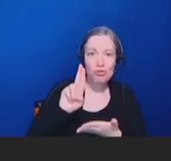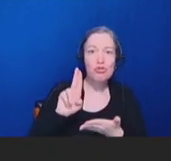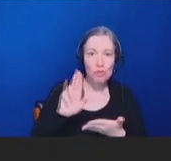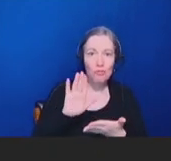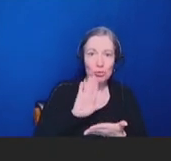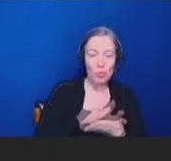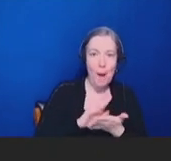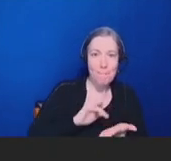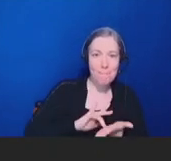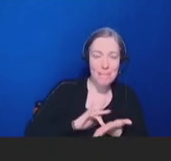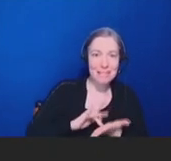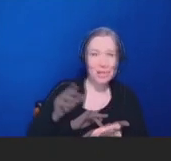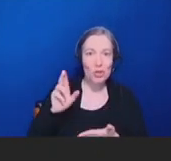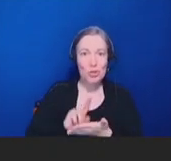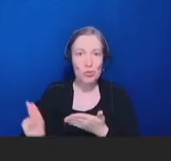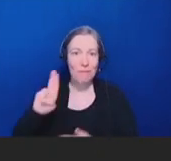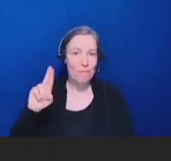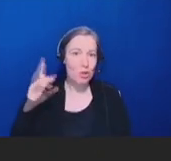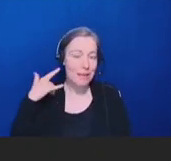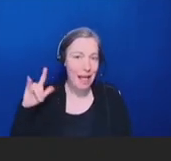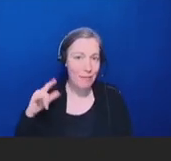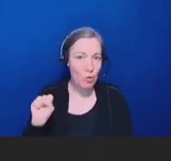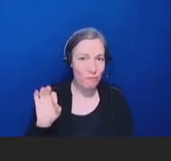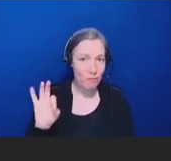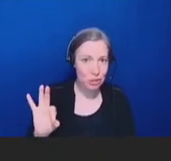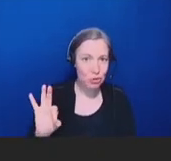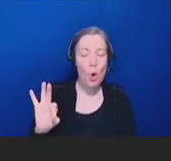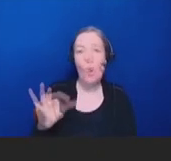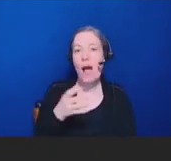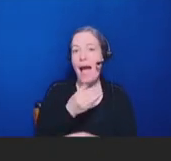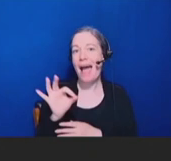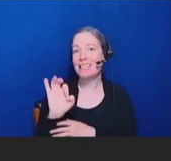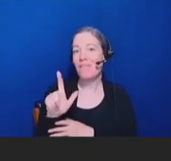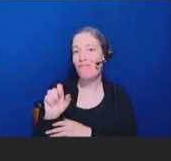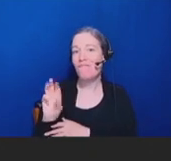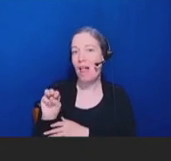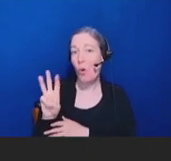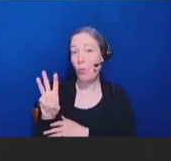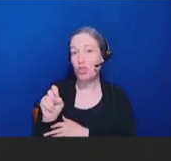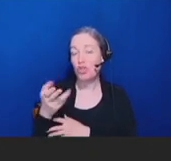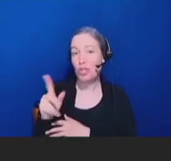San Francisco, and a fellowship in cardiology at Duke. Commissioner Califf, thank you for